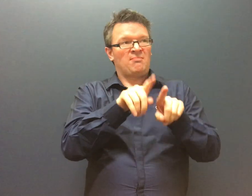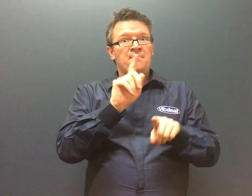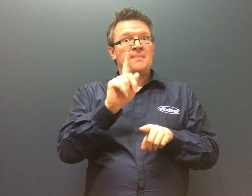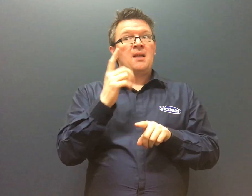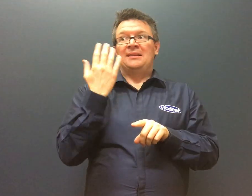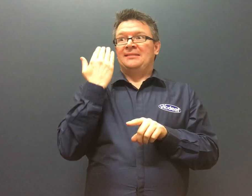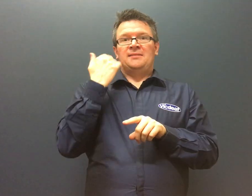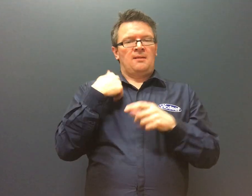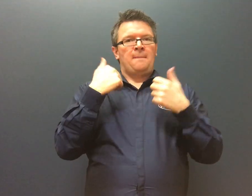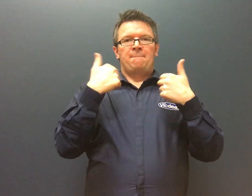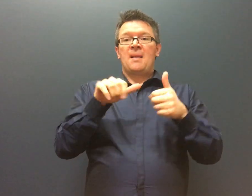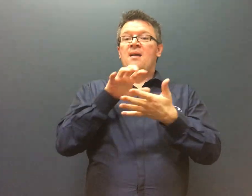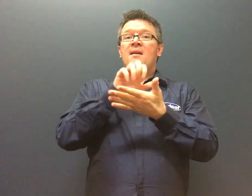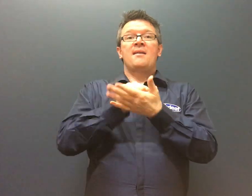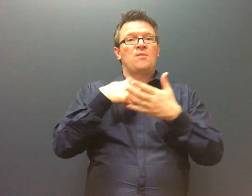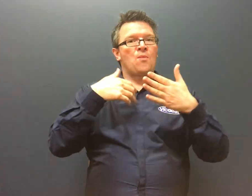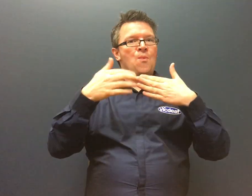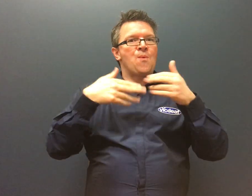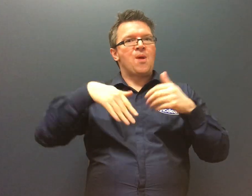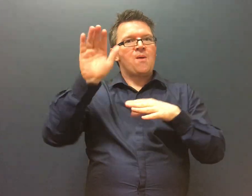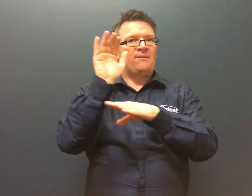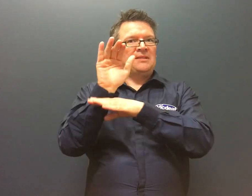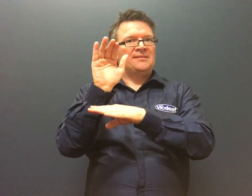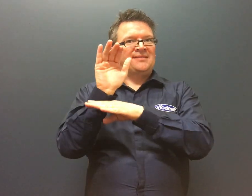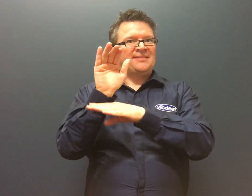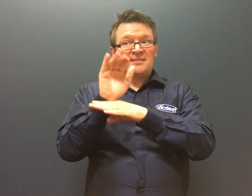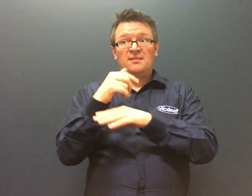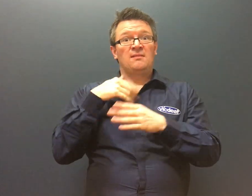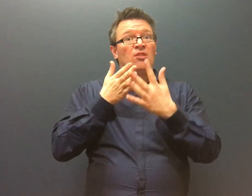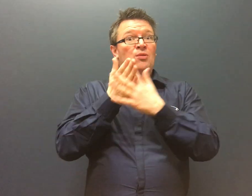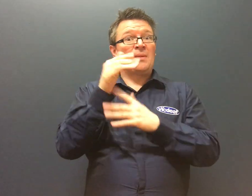Recently with my NDIS funding I booked an interpreter to enable me to easily communicate with my travel agent